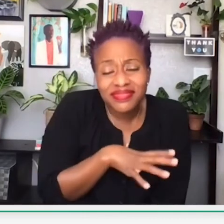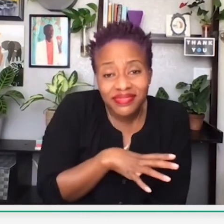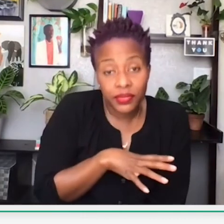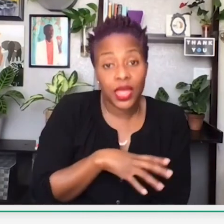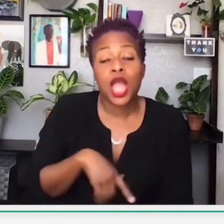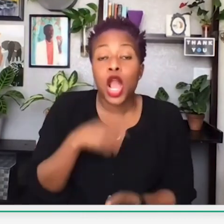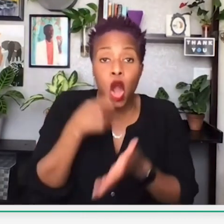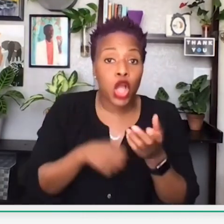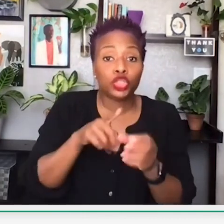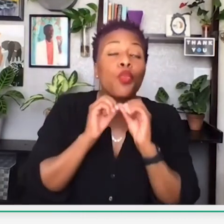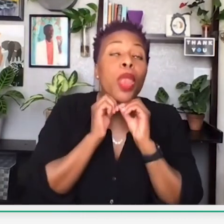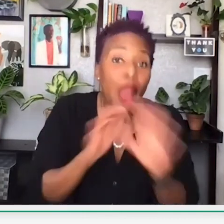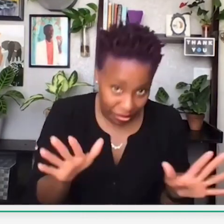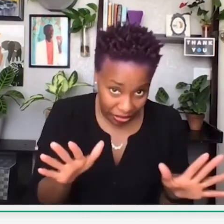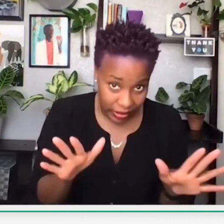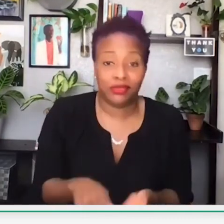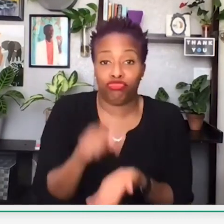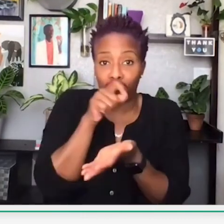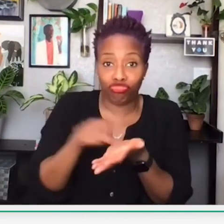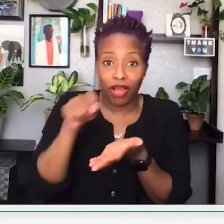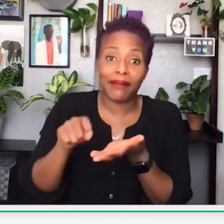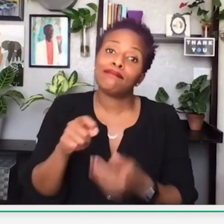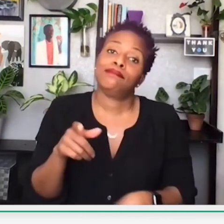businesses. If you can't afford something like that or don't have the resources,